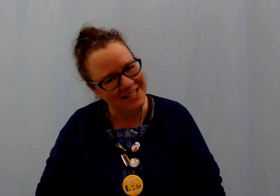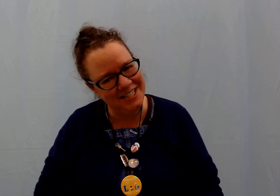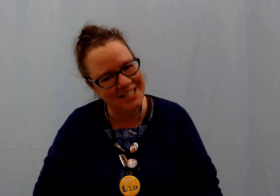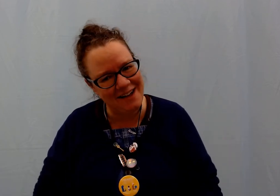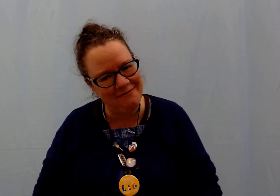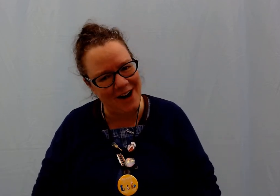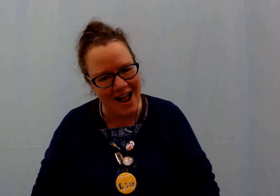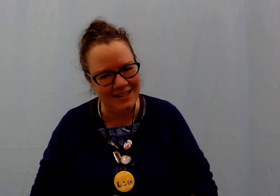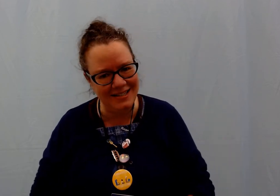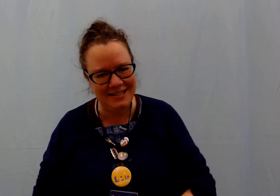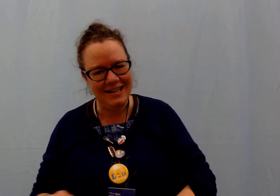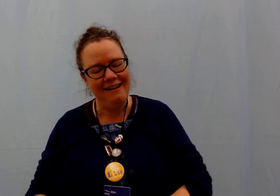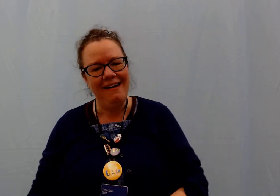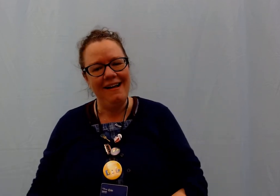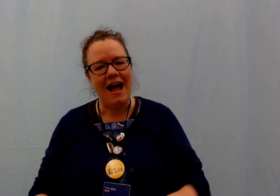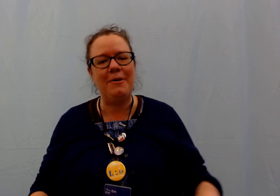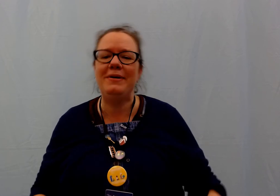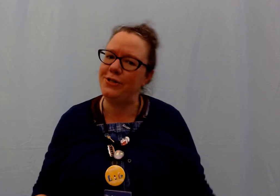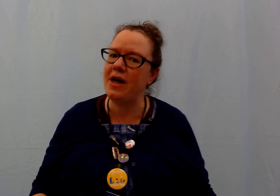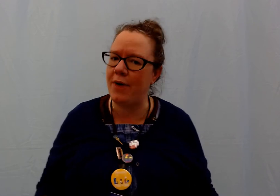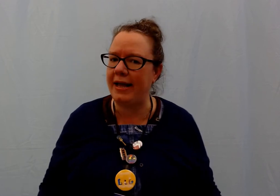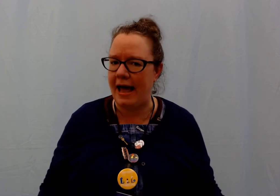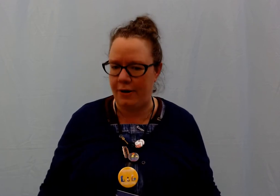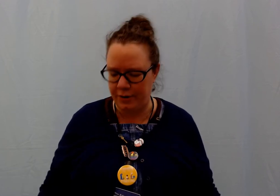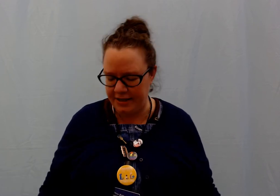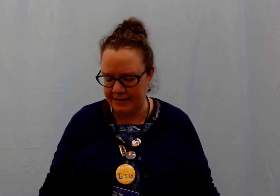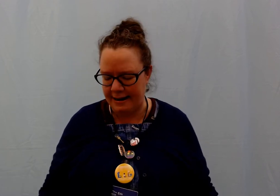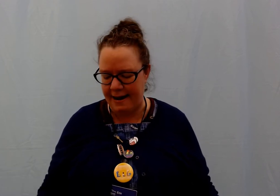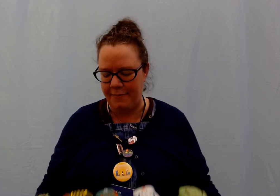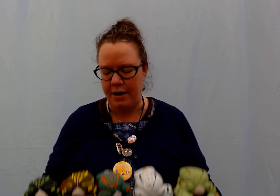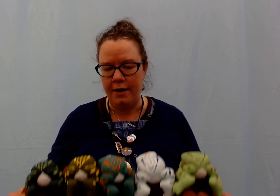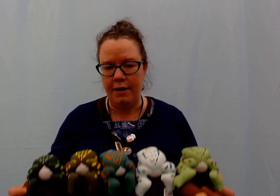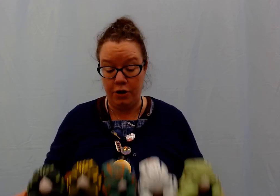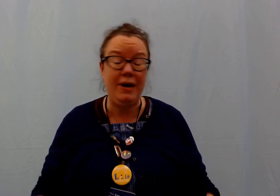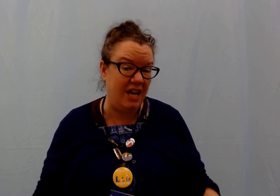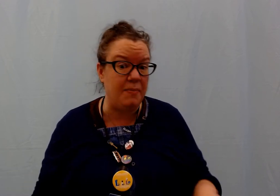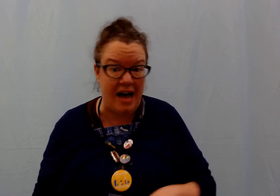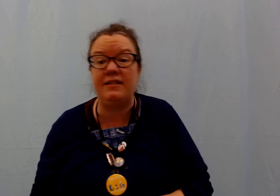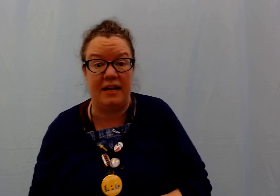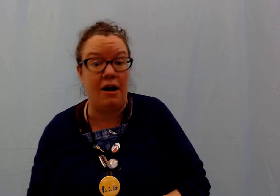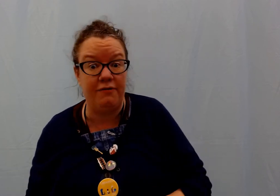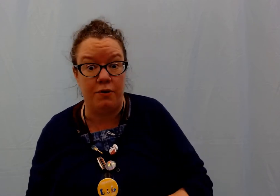Good job friends! How about we do that one again only this time you can keep acting it out if you